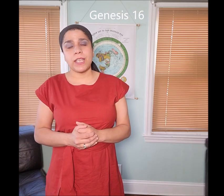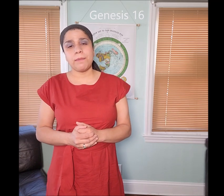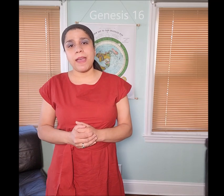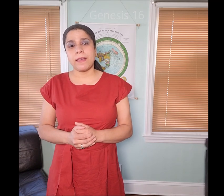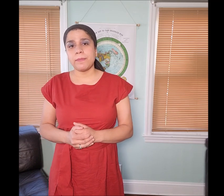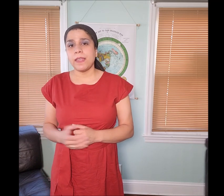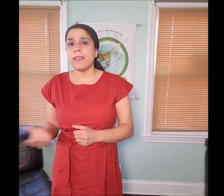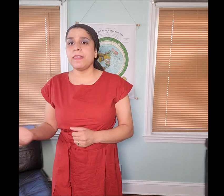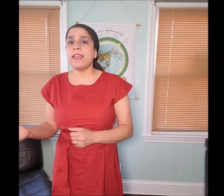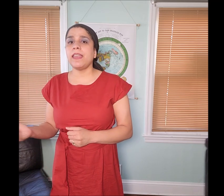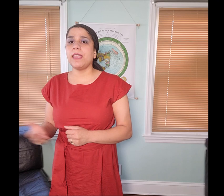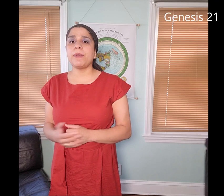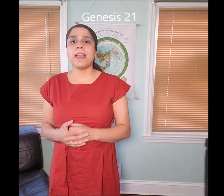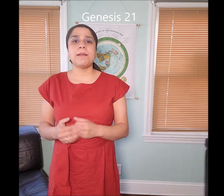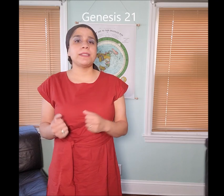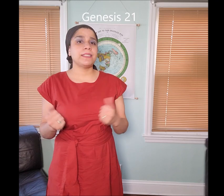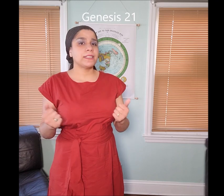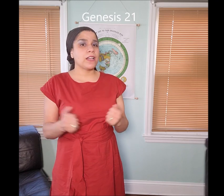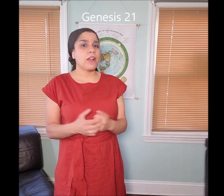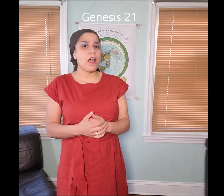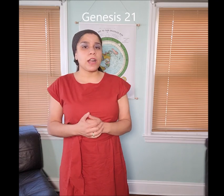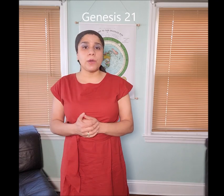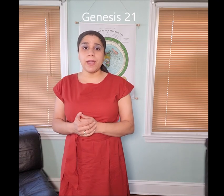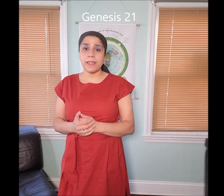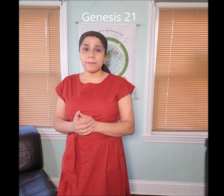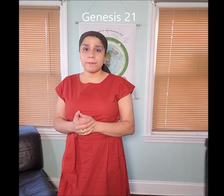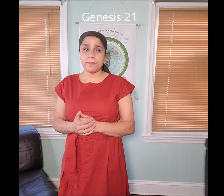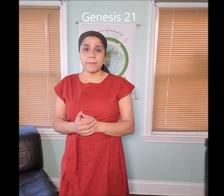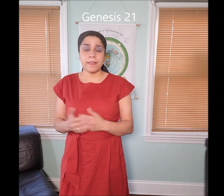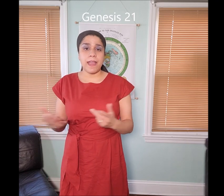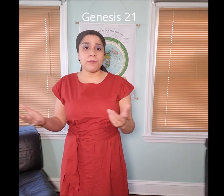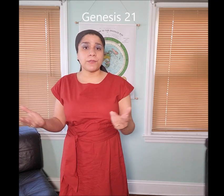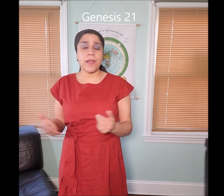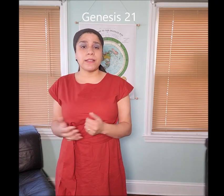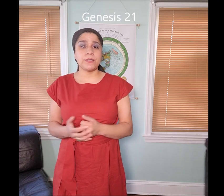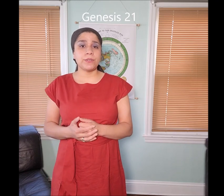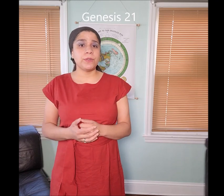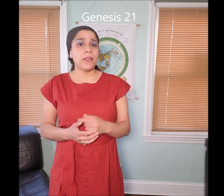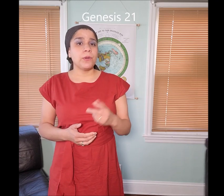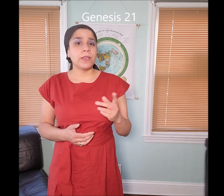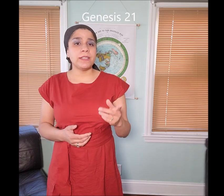came back and then Abraham finally sent Hagar away (permanently), that was fine too.